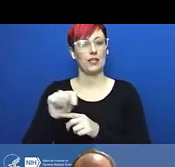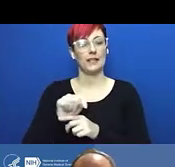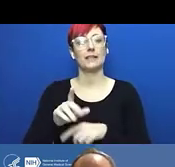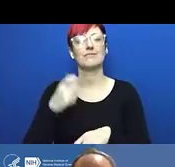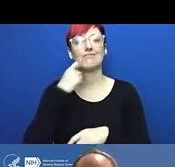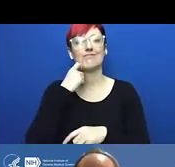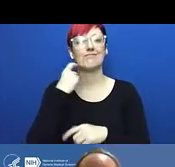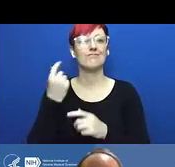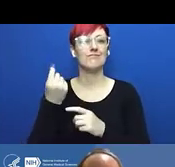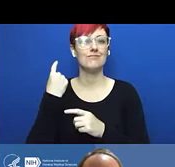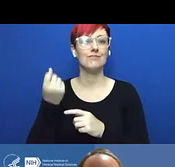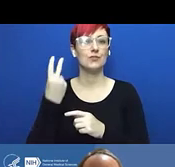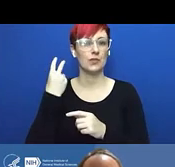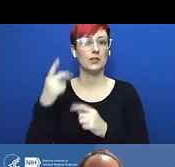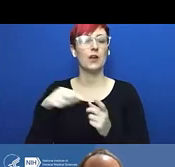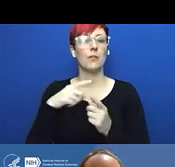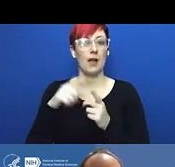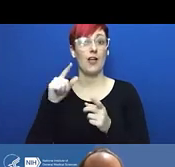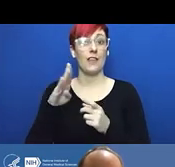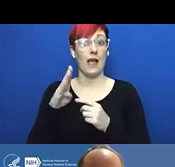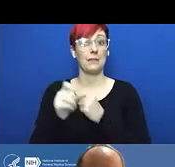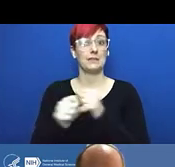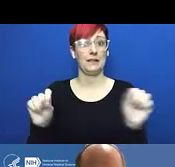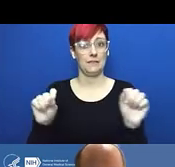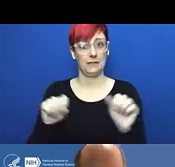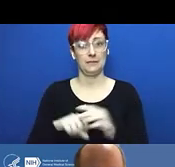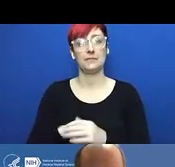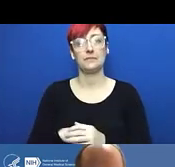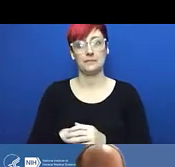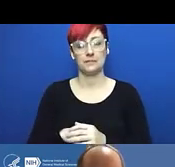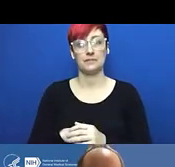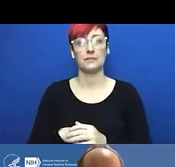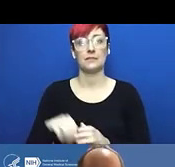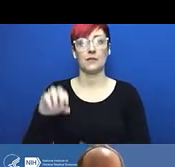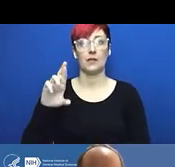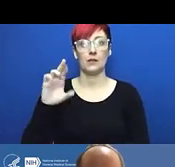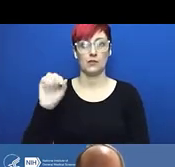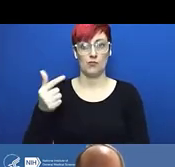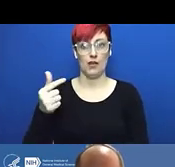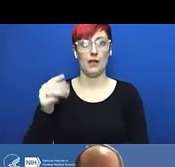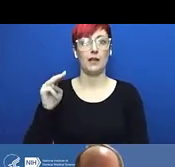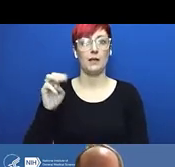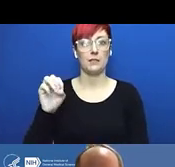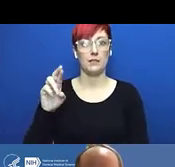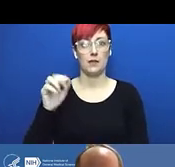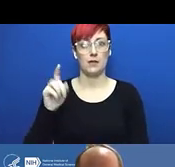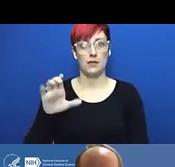at the University of Chicago a researcher was working with an attenuated strain of Yersinia pestis,